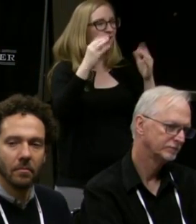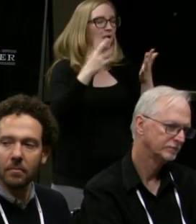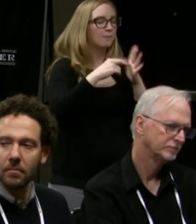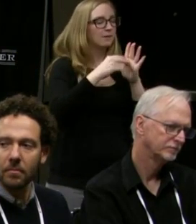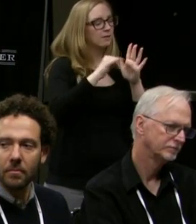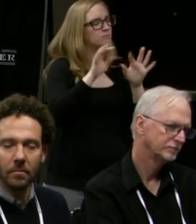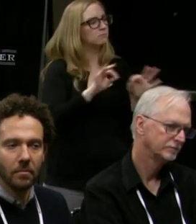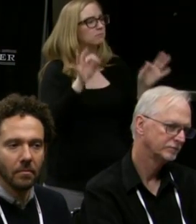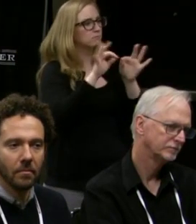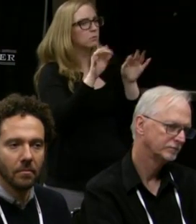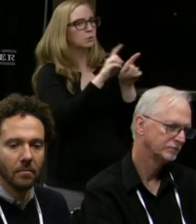but you know.